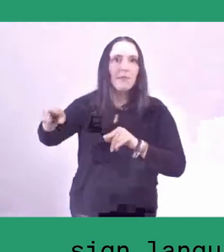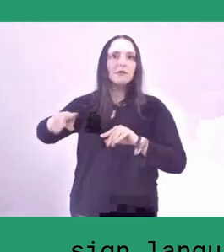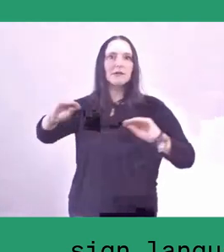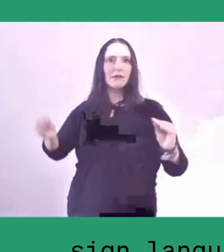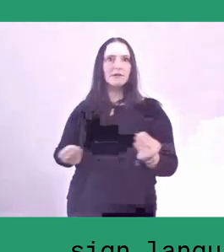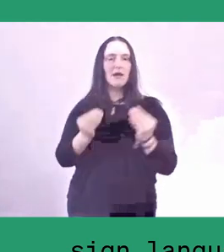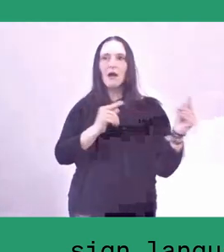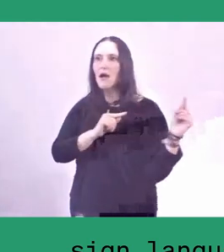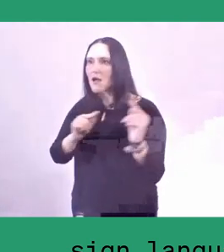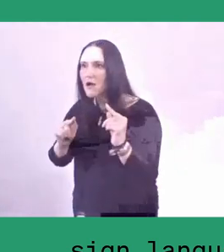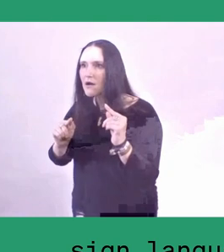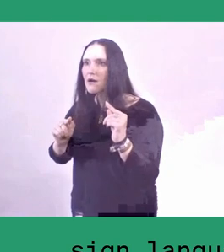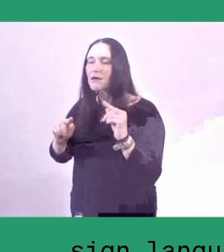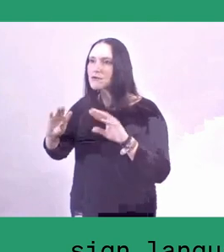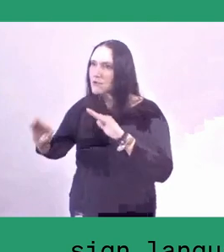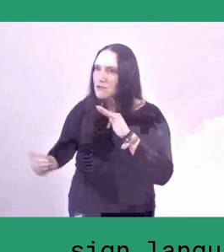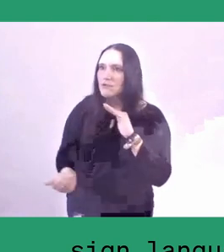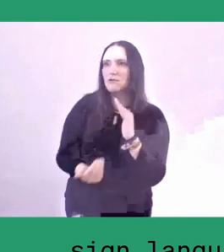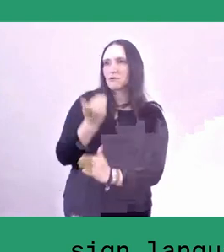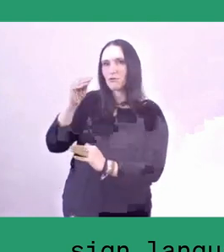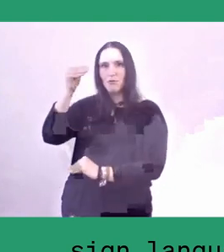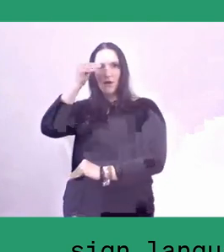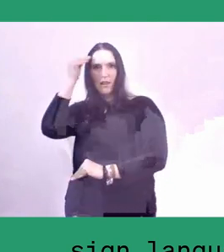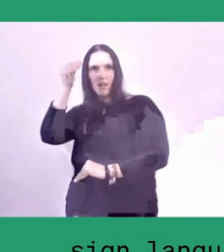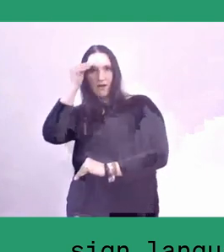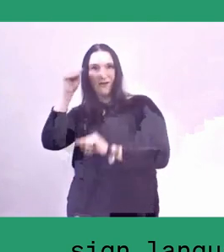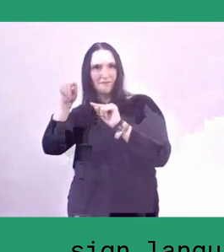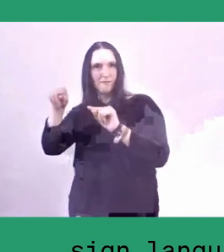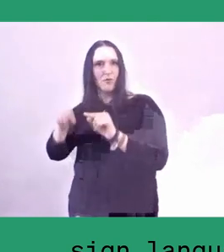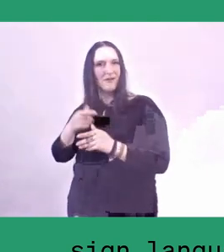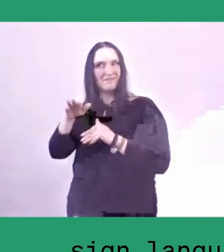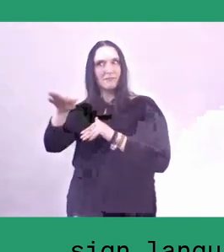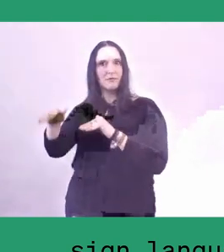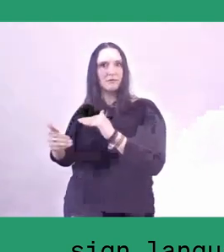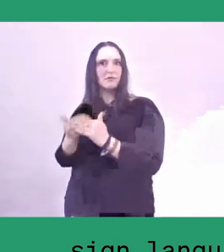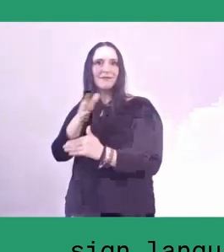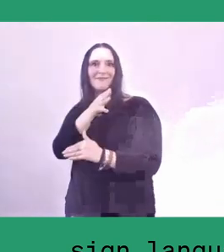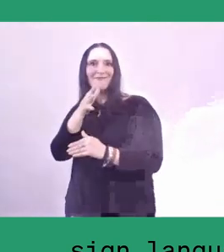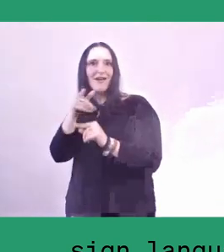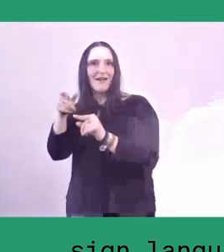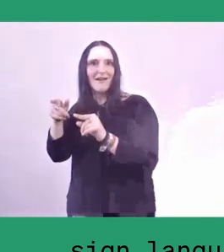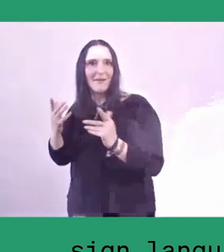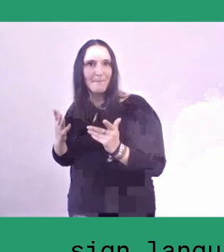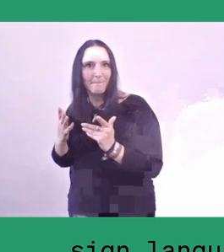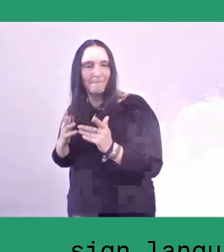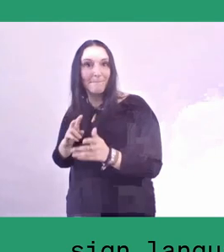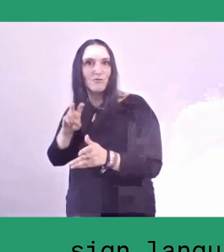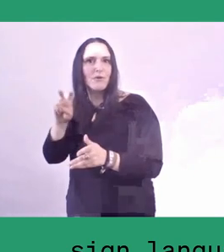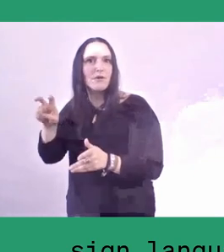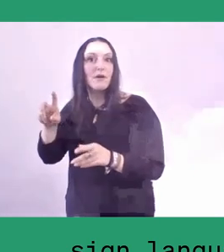and really put a high value on it by making it an international festival.